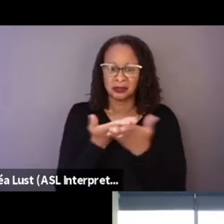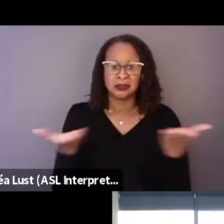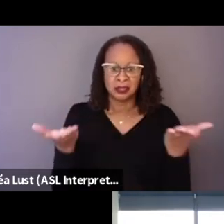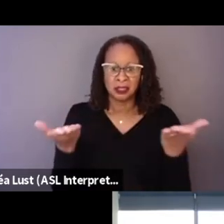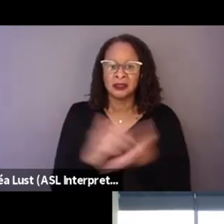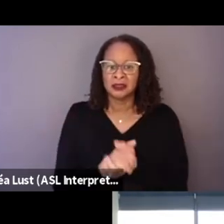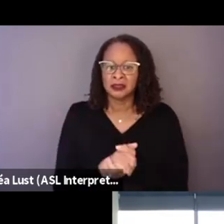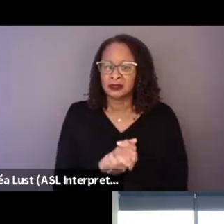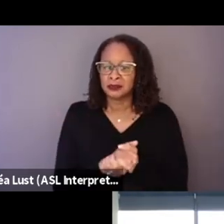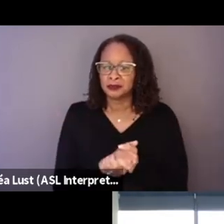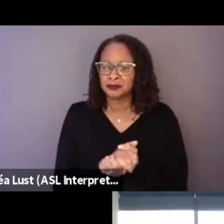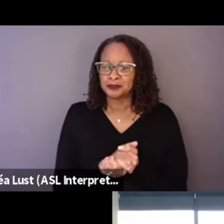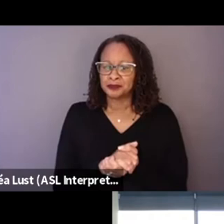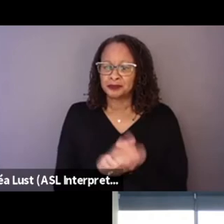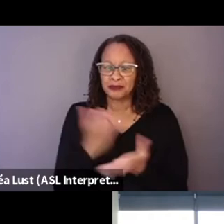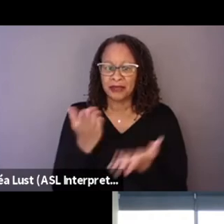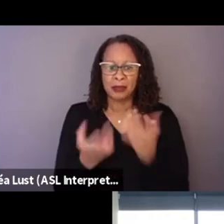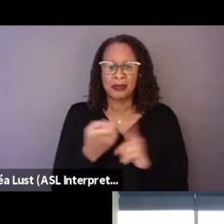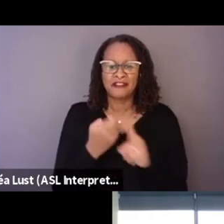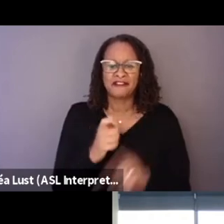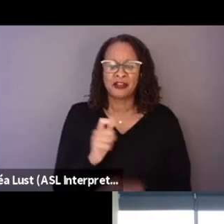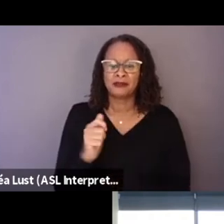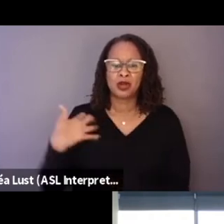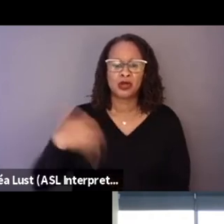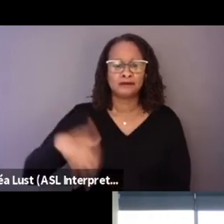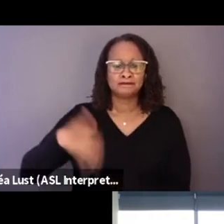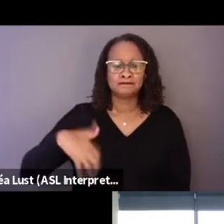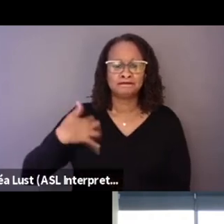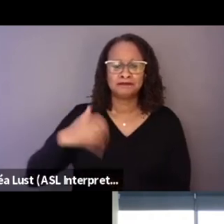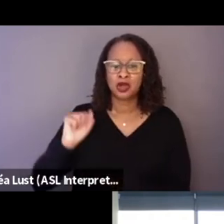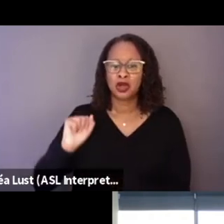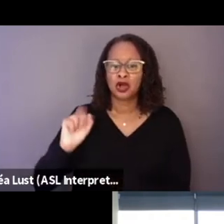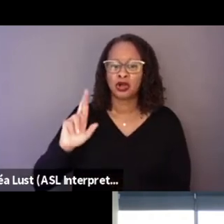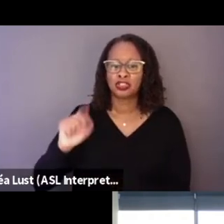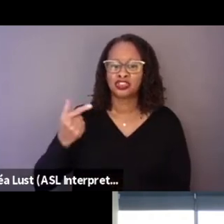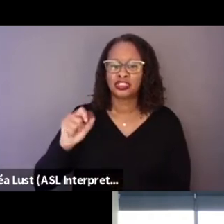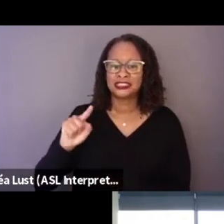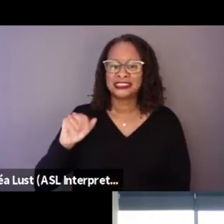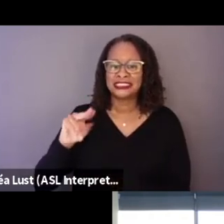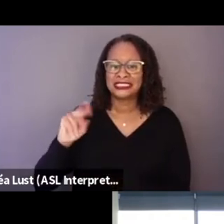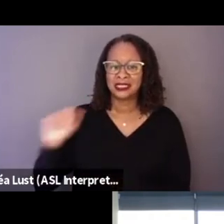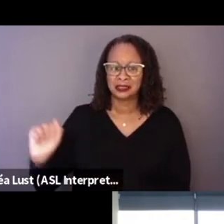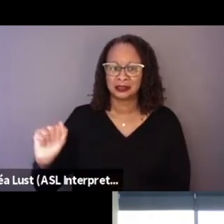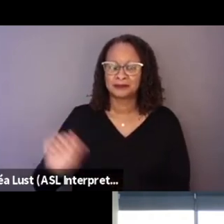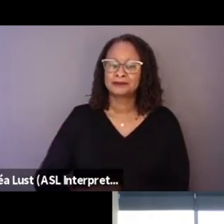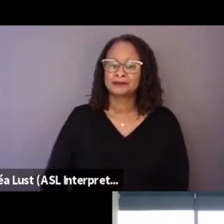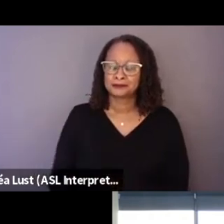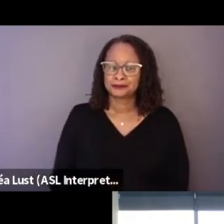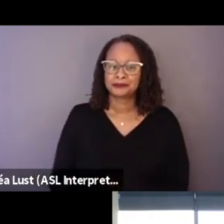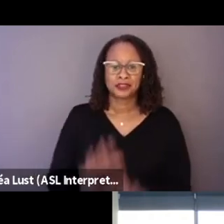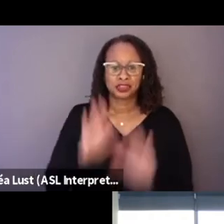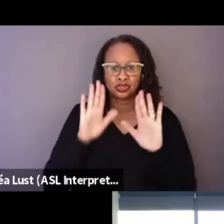It probably came from Argentina. There's some great documentary theater people there,